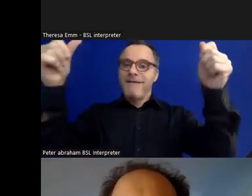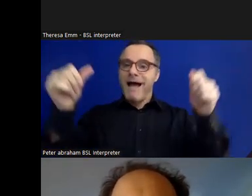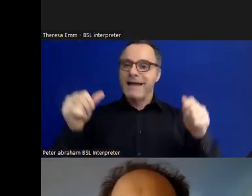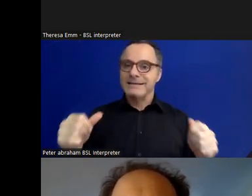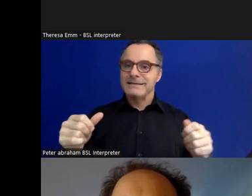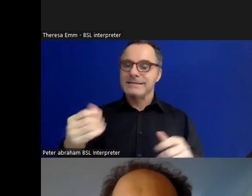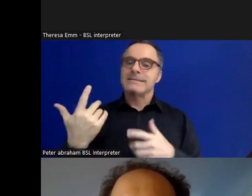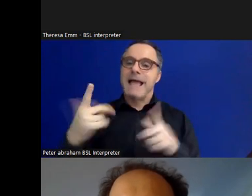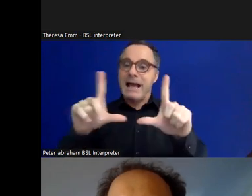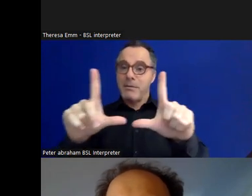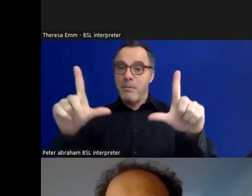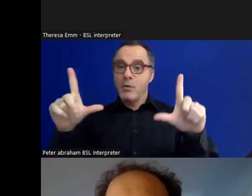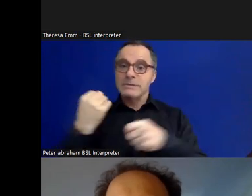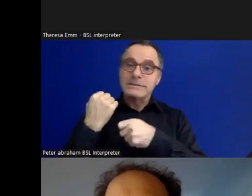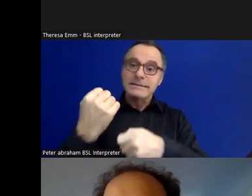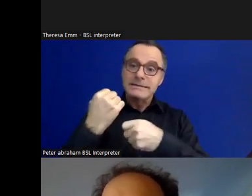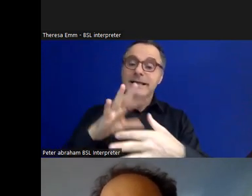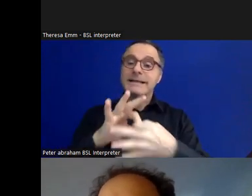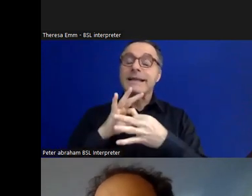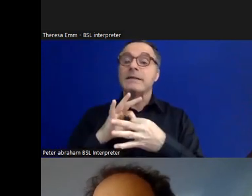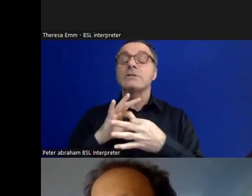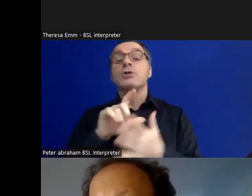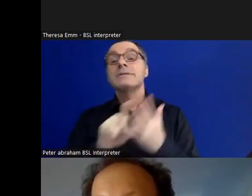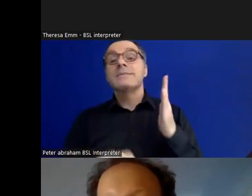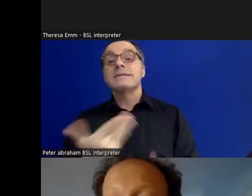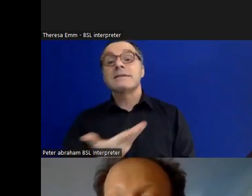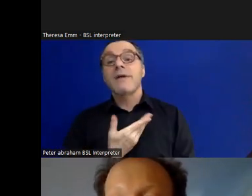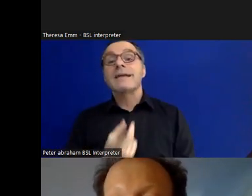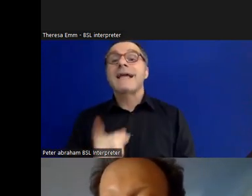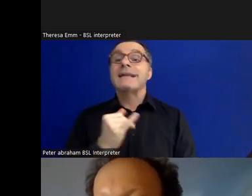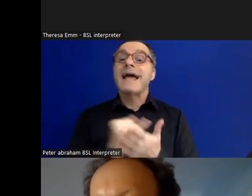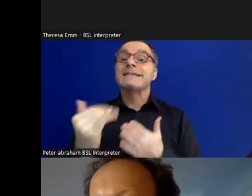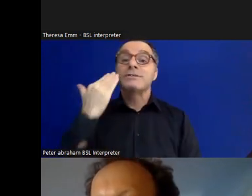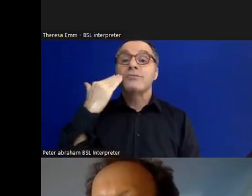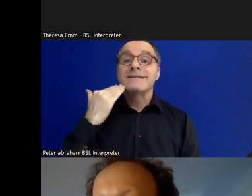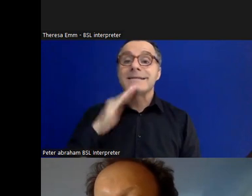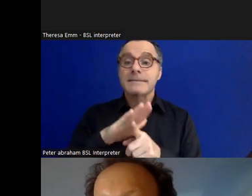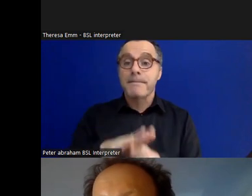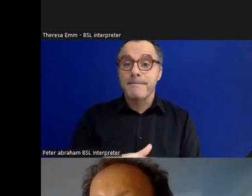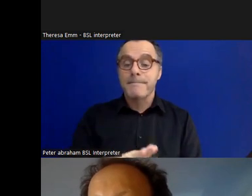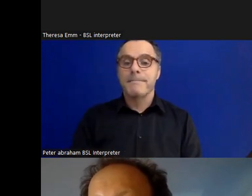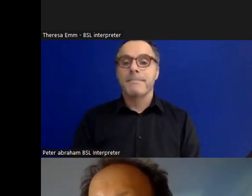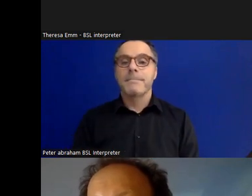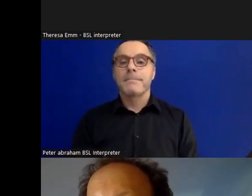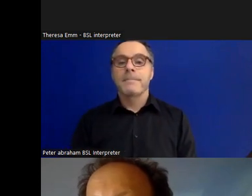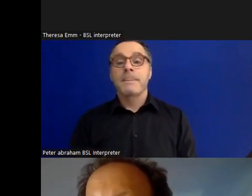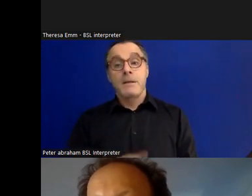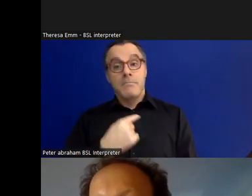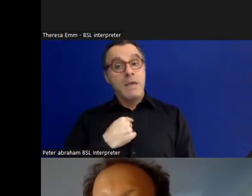relating to disability rights and anti-racism. I'm going to start by saying, openly and transparently